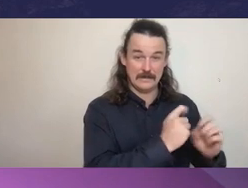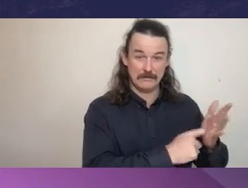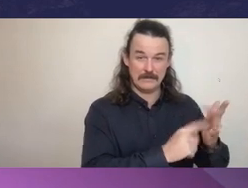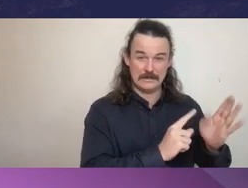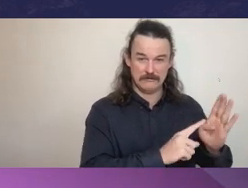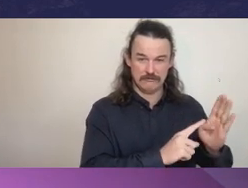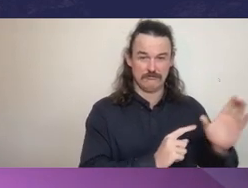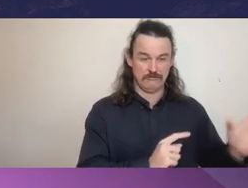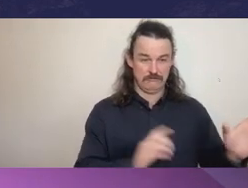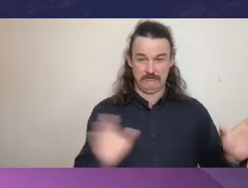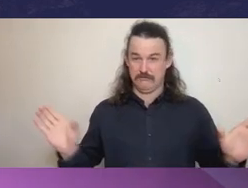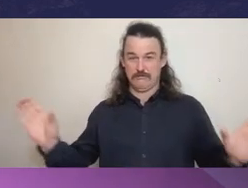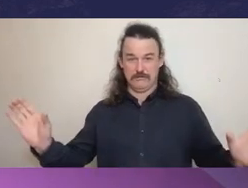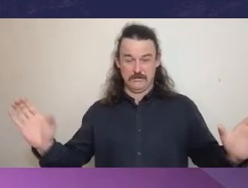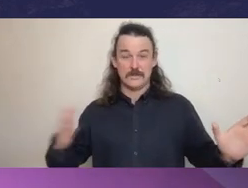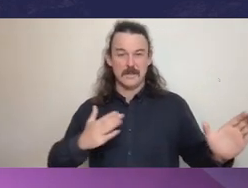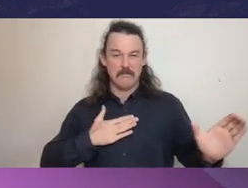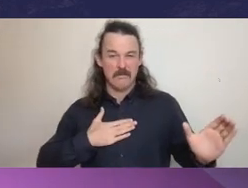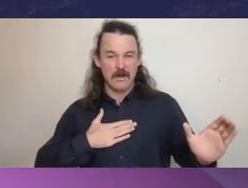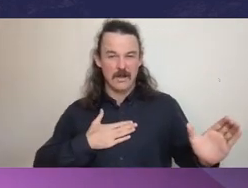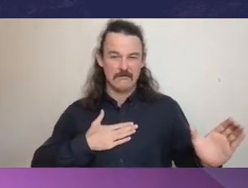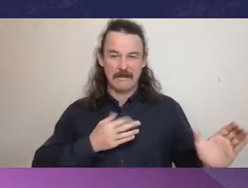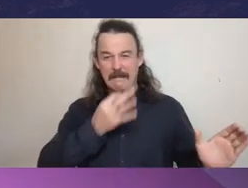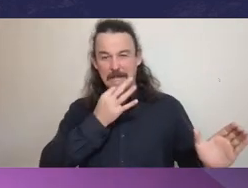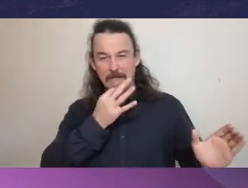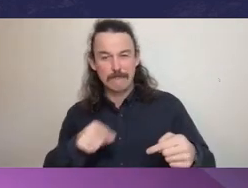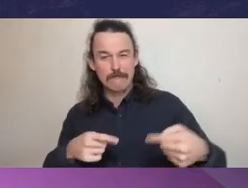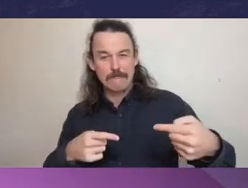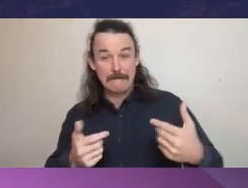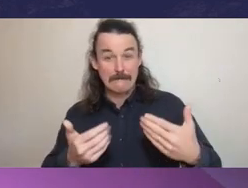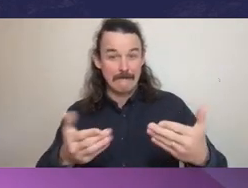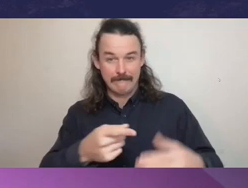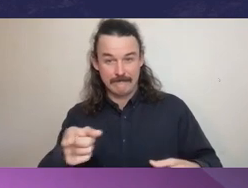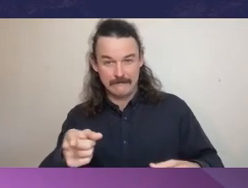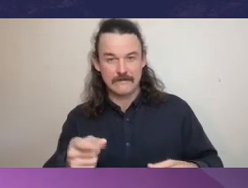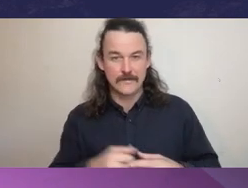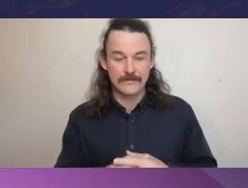today is that you don't demonstrate integrity simply by the actions of corruption.